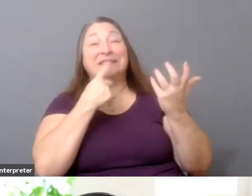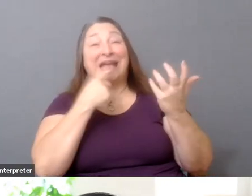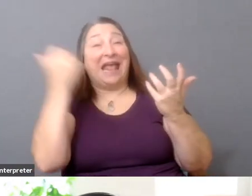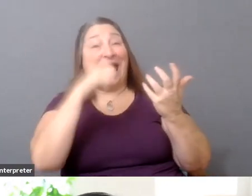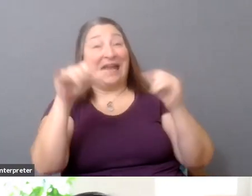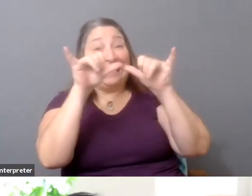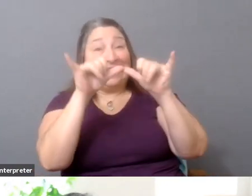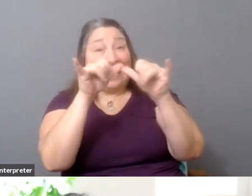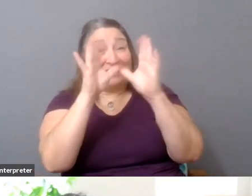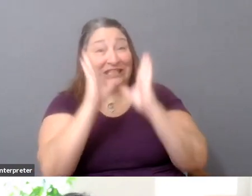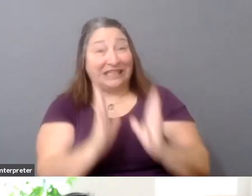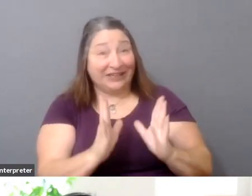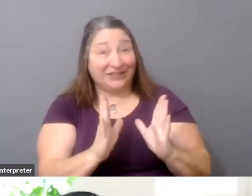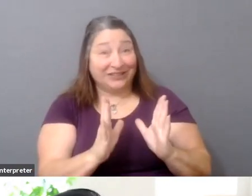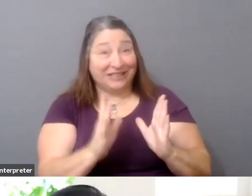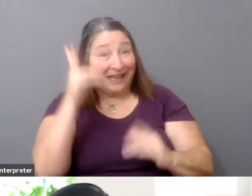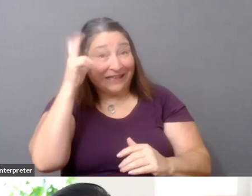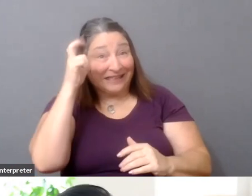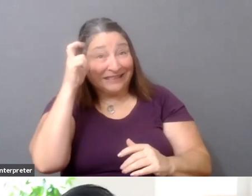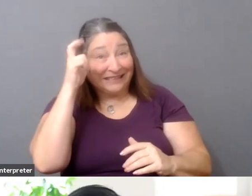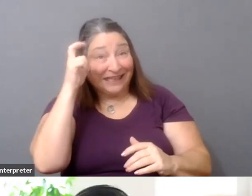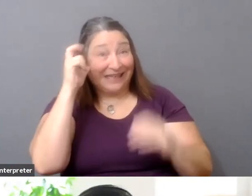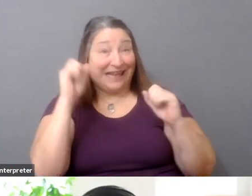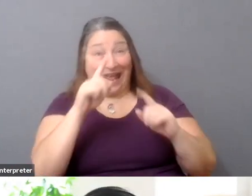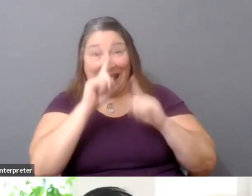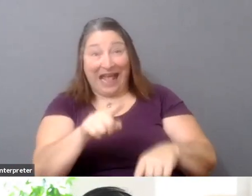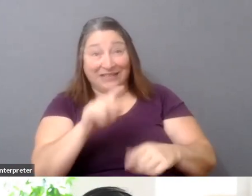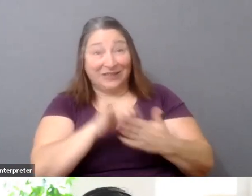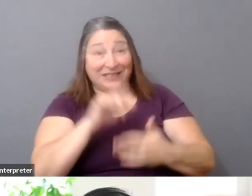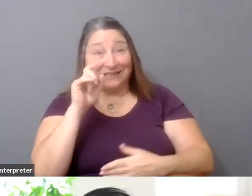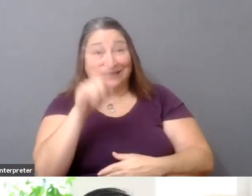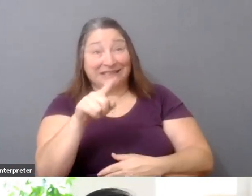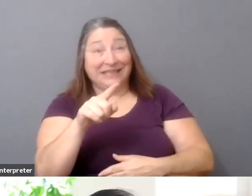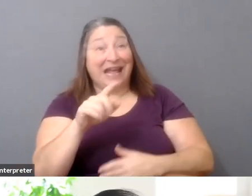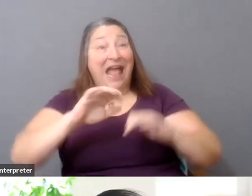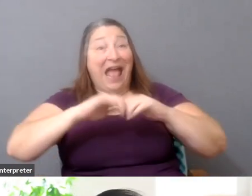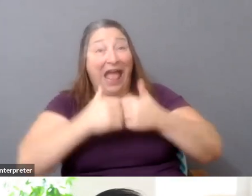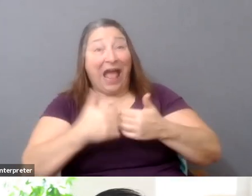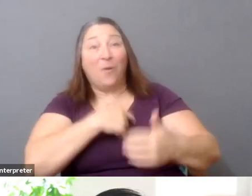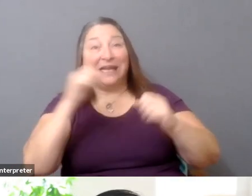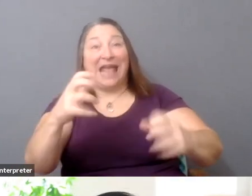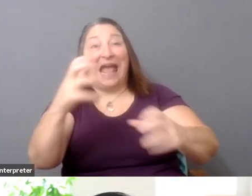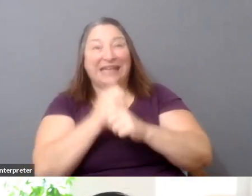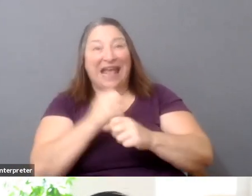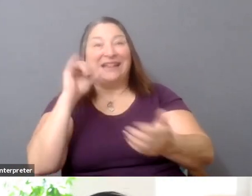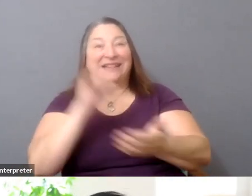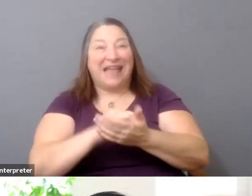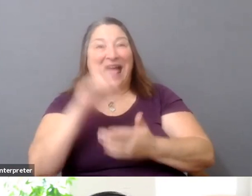we need rogue engineers and someone rogue data set. However we can get to data transparency in distribution,